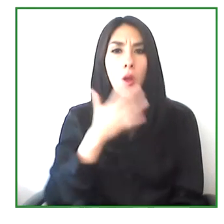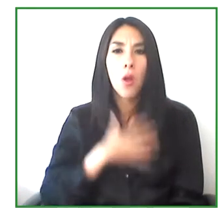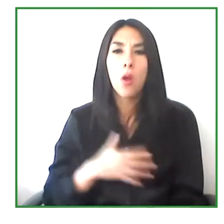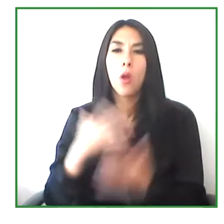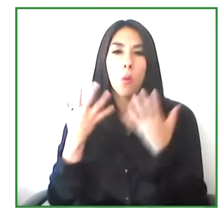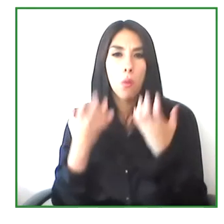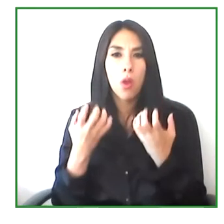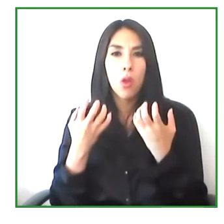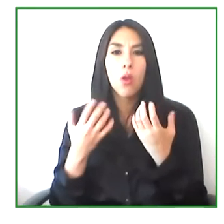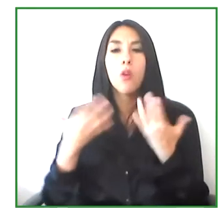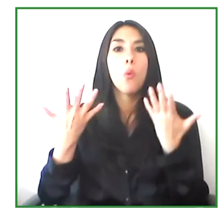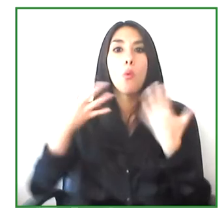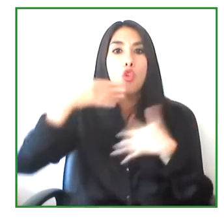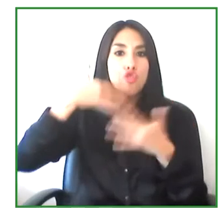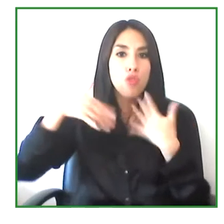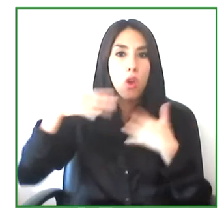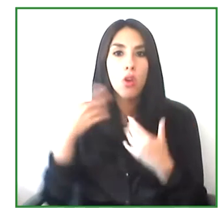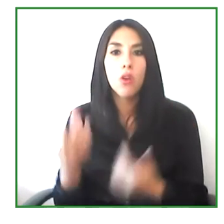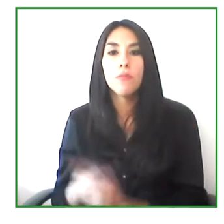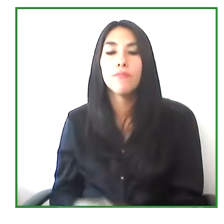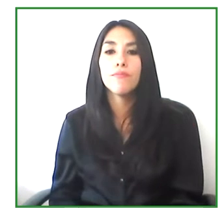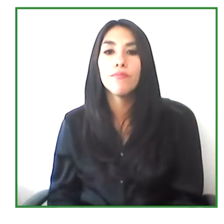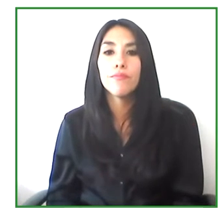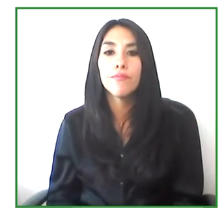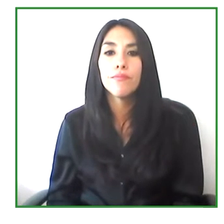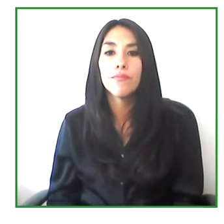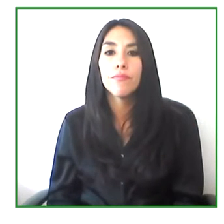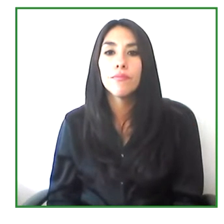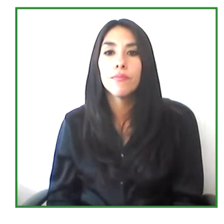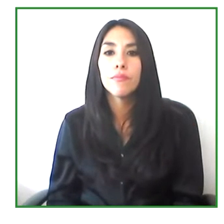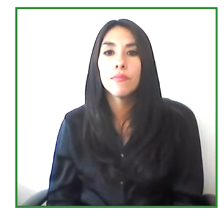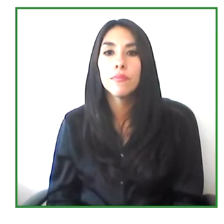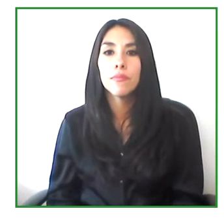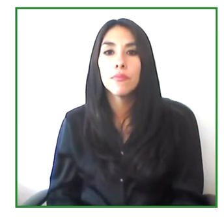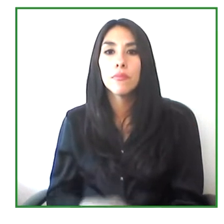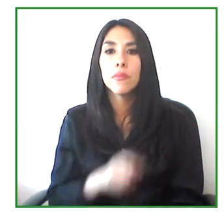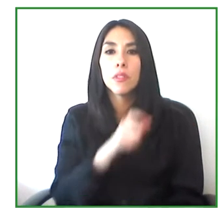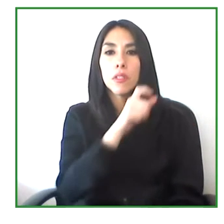about the context in which we work, because the large number of people